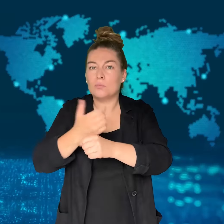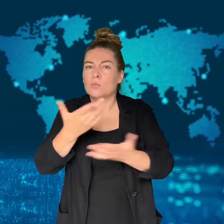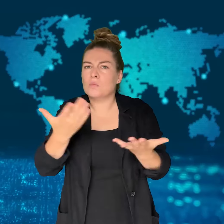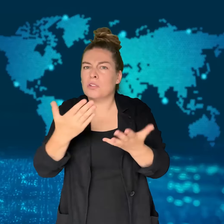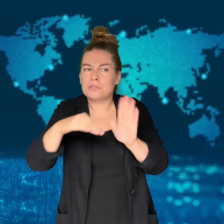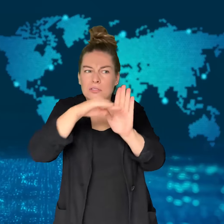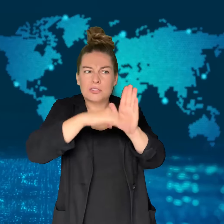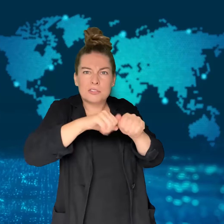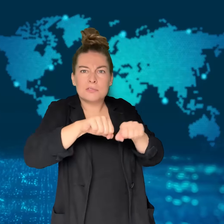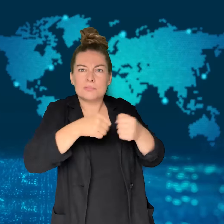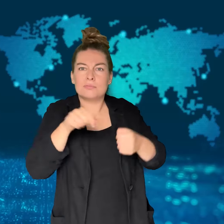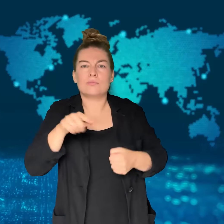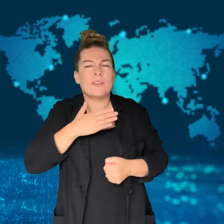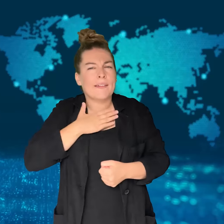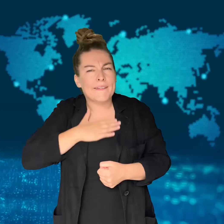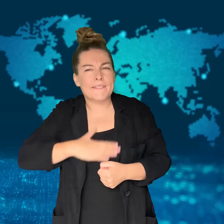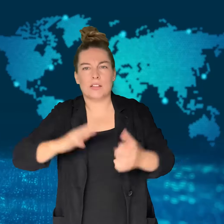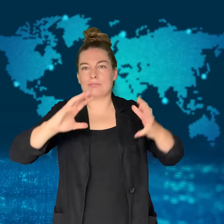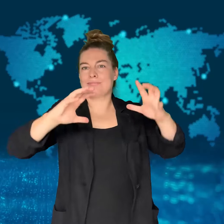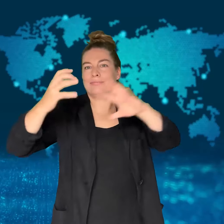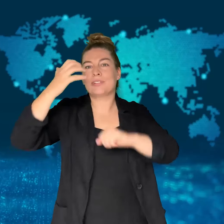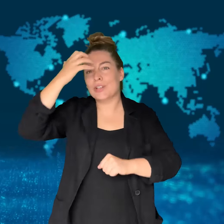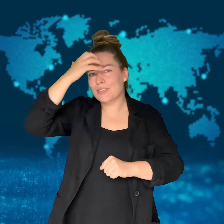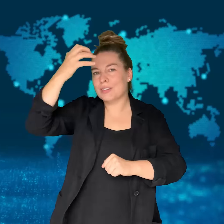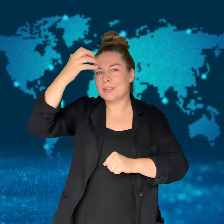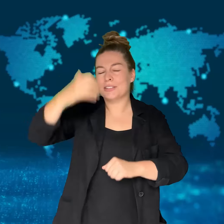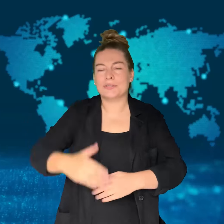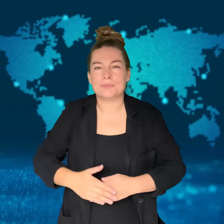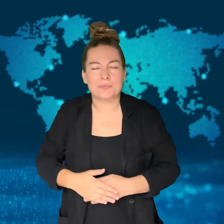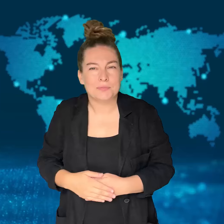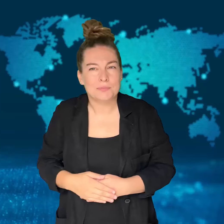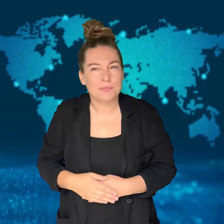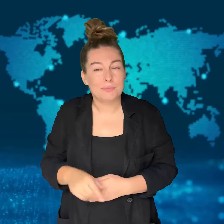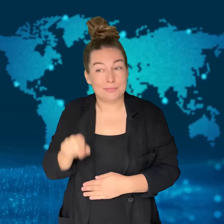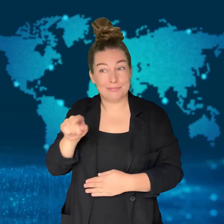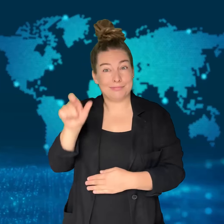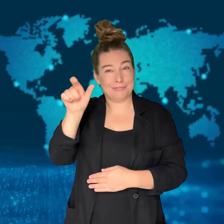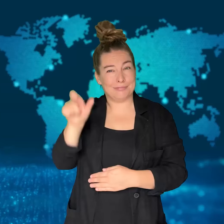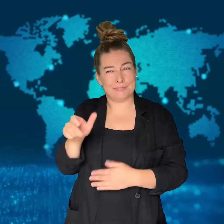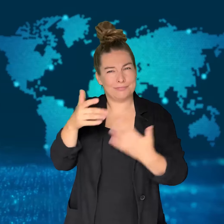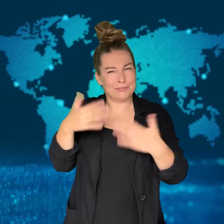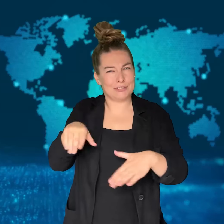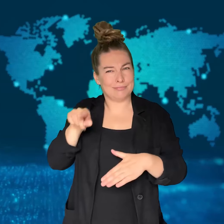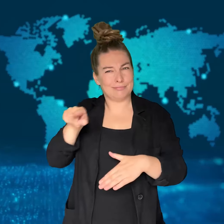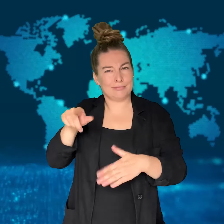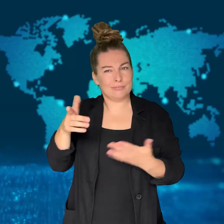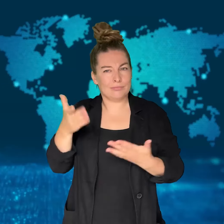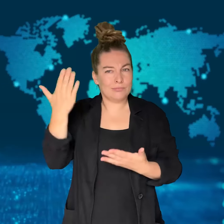being sentenced to 18 years in jail for trying to overthrow the government.